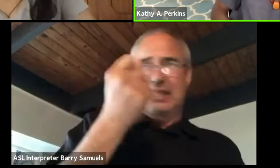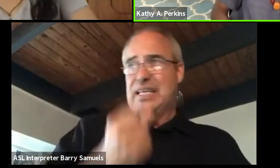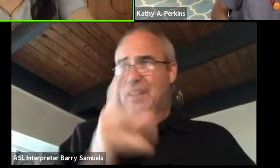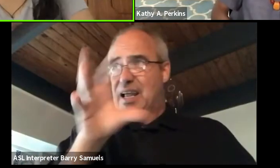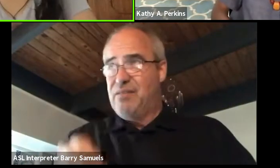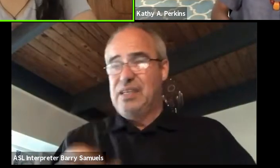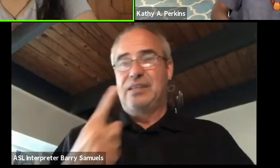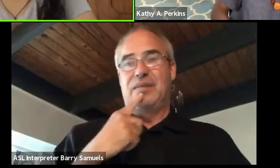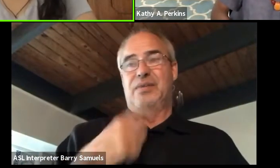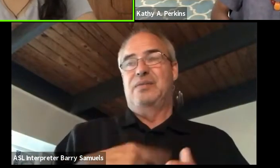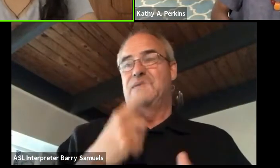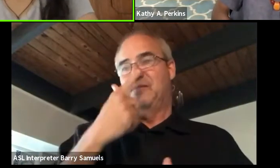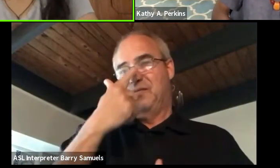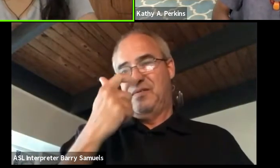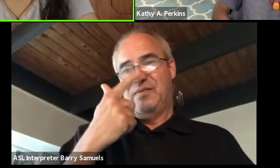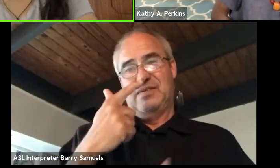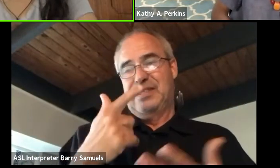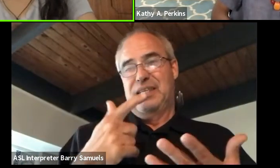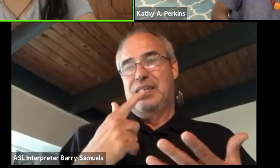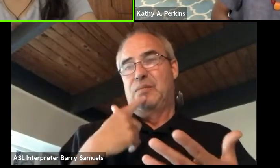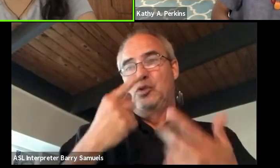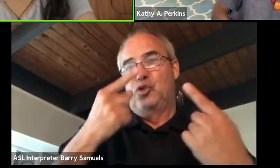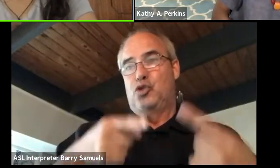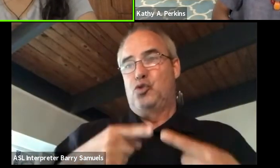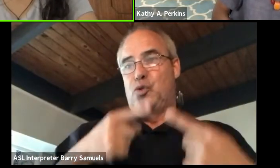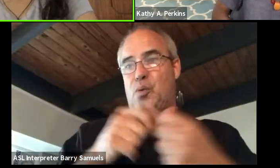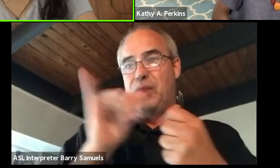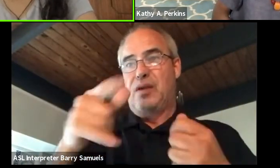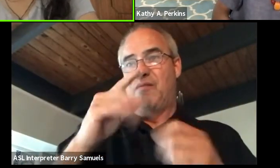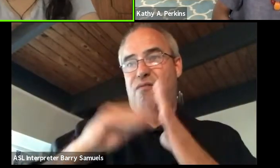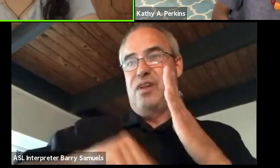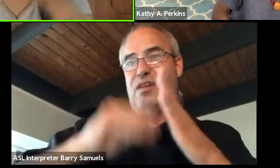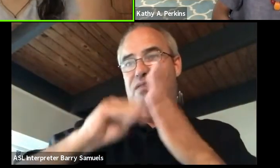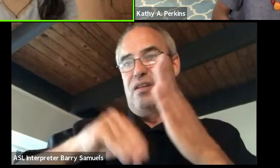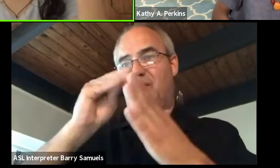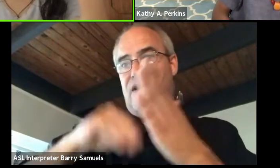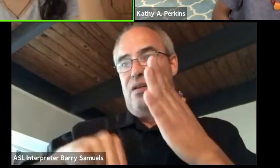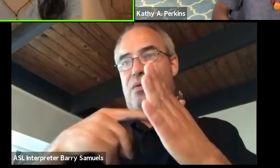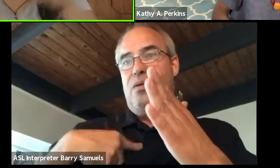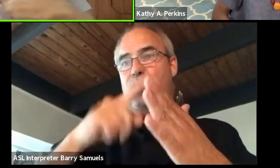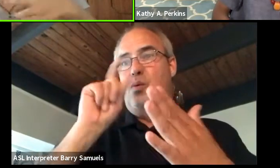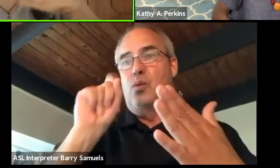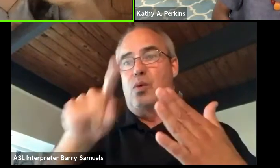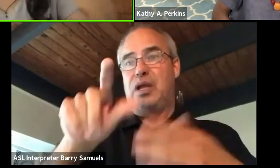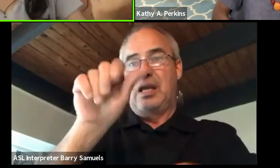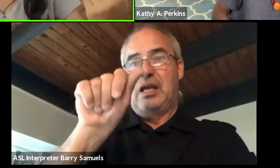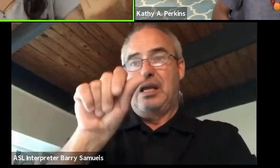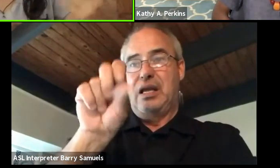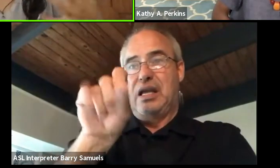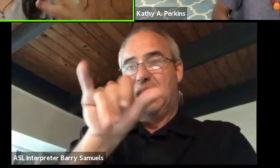I still struggle with that to date actually. If I was filling out a couple of forms, and there's the question of, are you Asian, are you African, are you black?